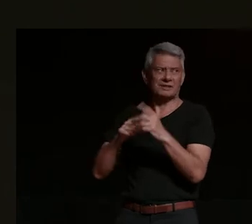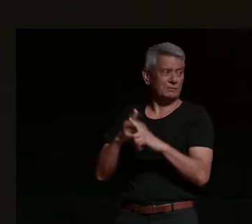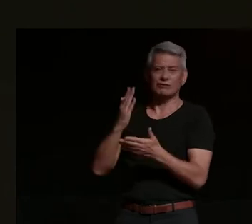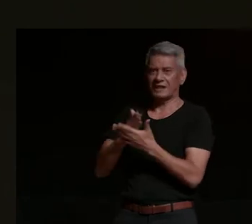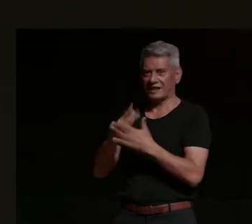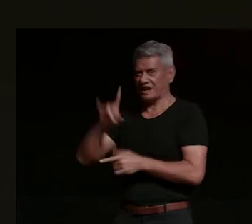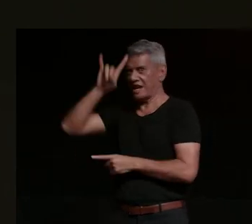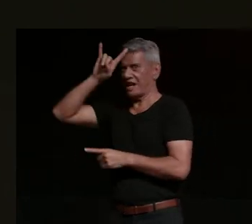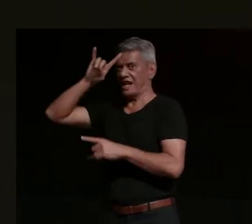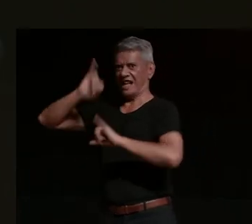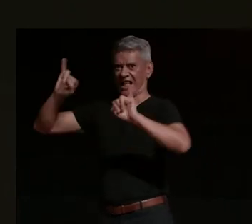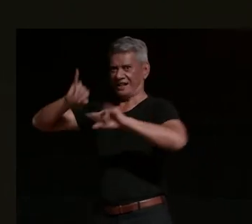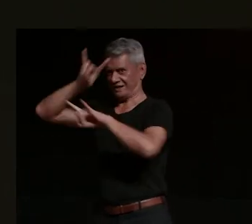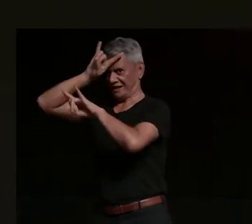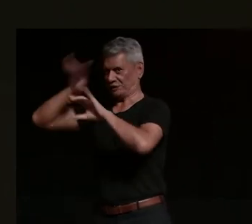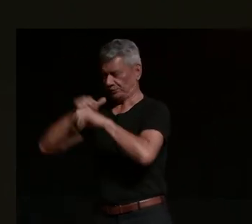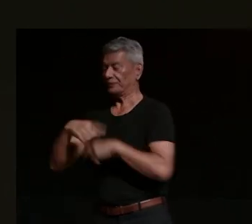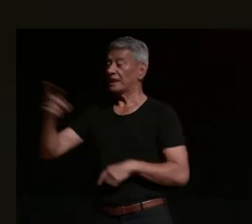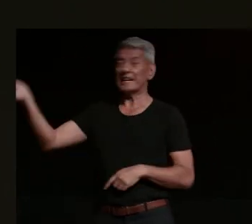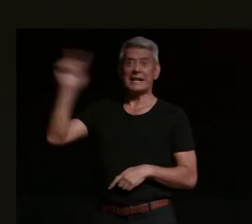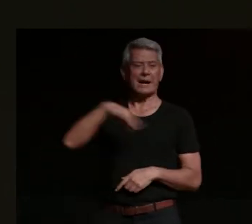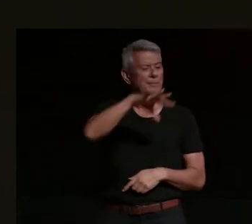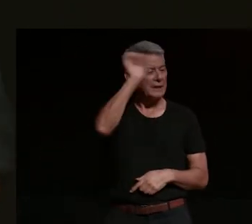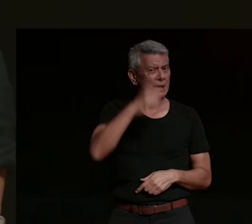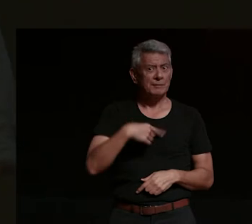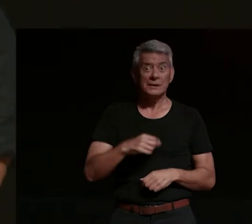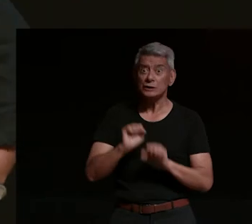and he came and picked the bike up and he said oh is this your bike i said yeah yeah yeah